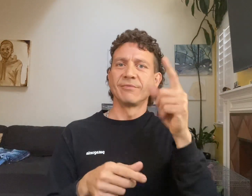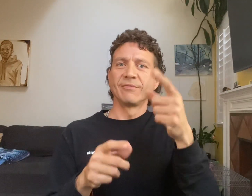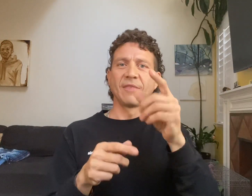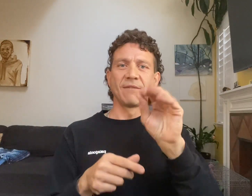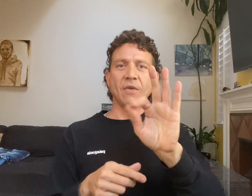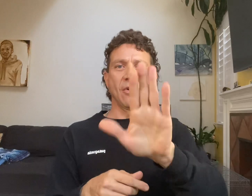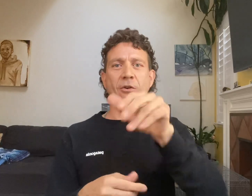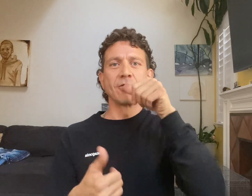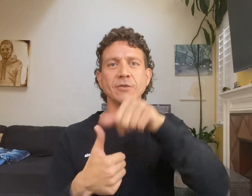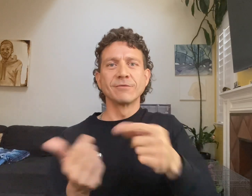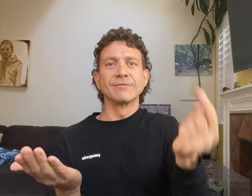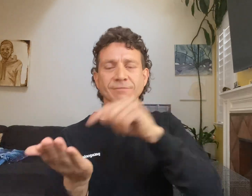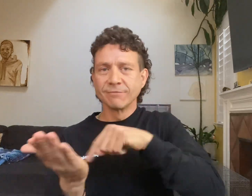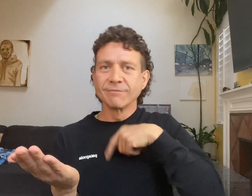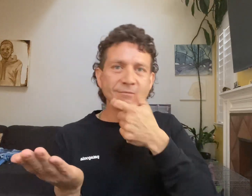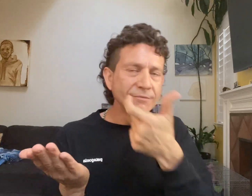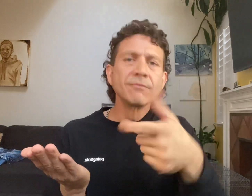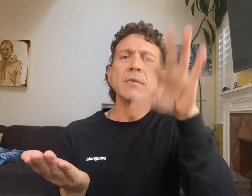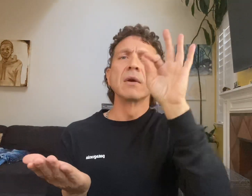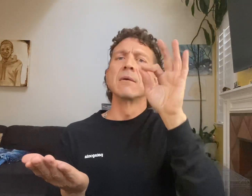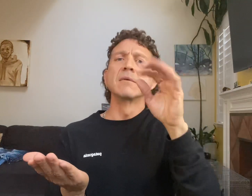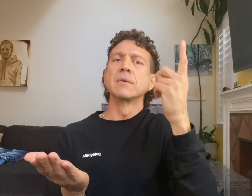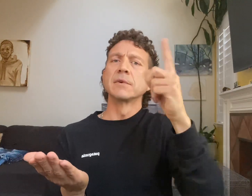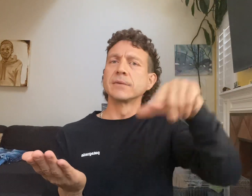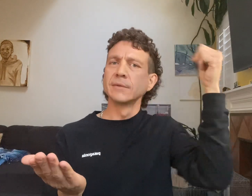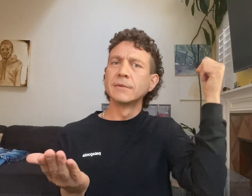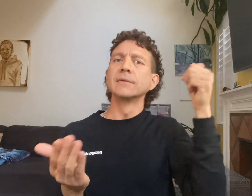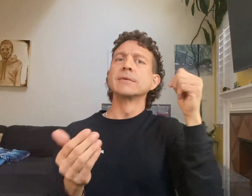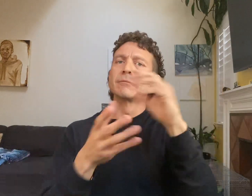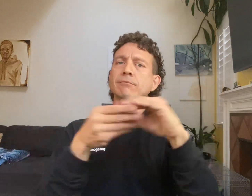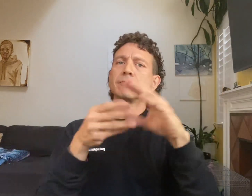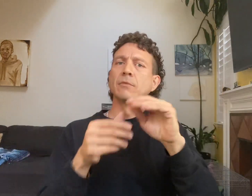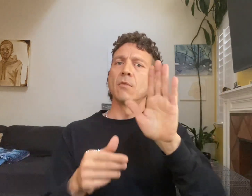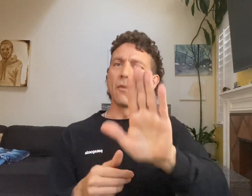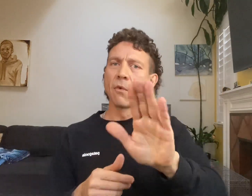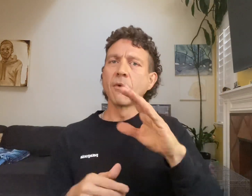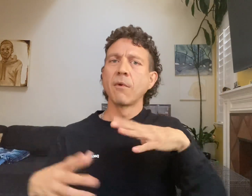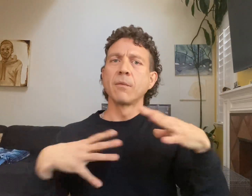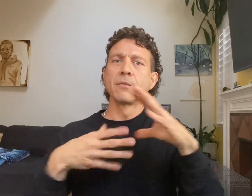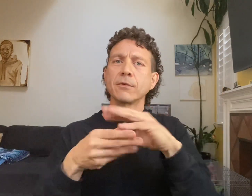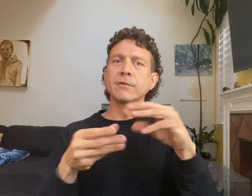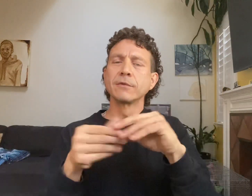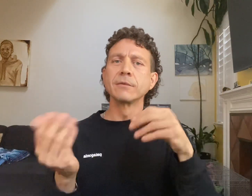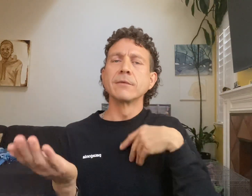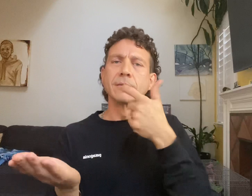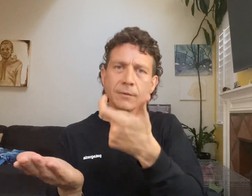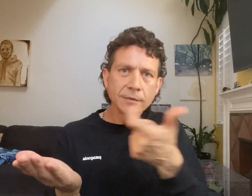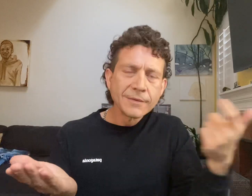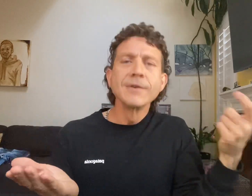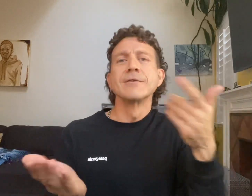you would be signing out your message in your naive American Sign Language unexpectedly to see someone else to sign out your Holiday Message Letter